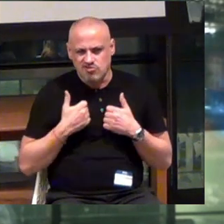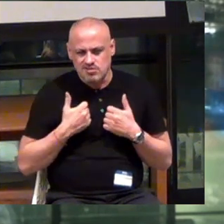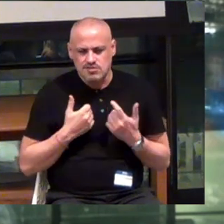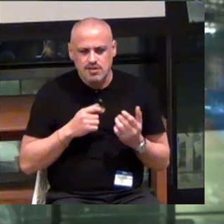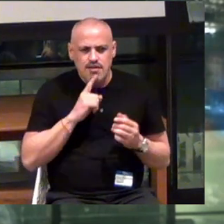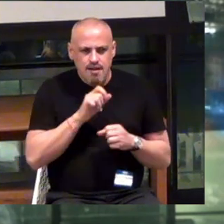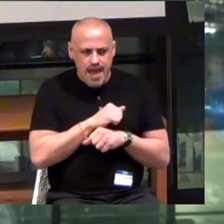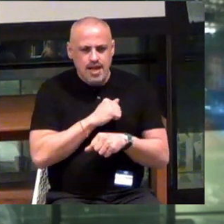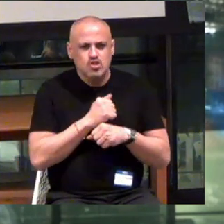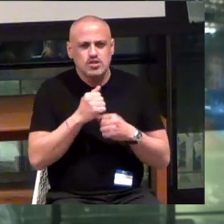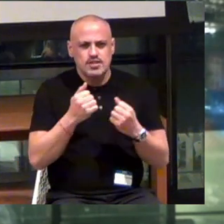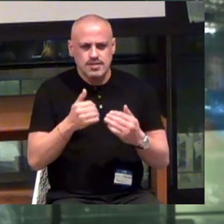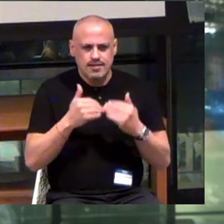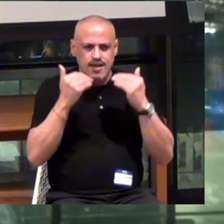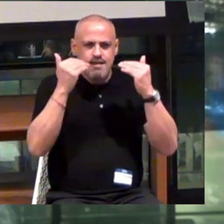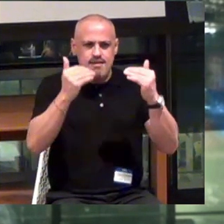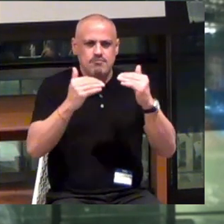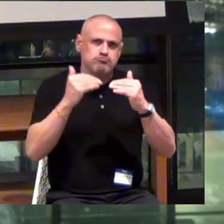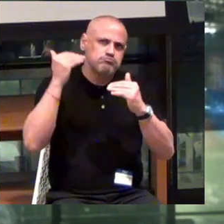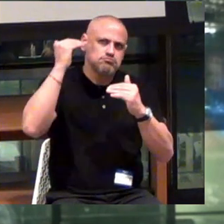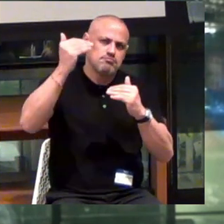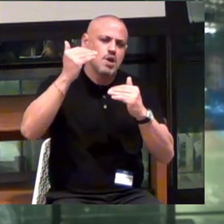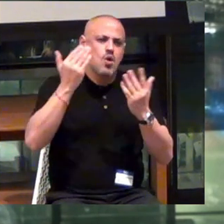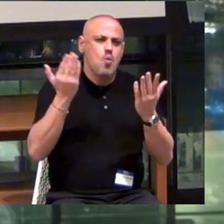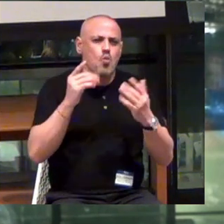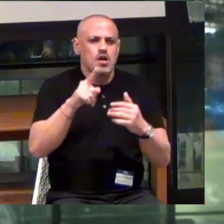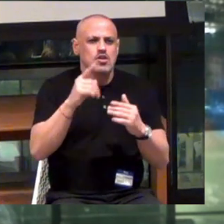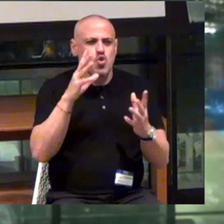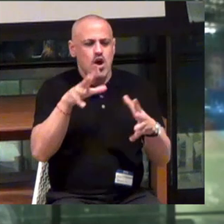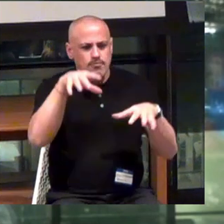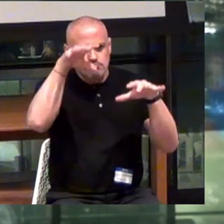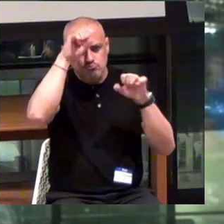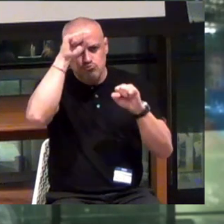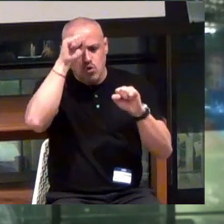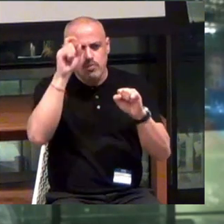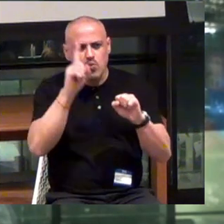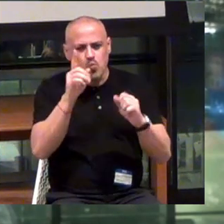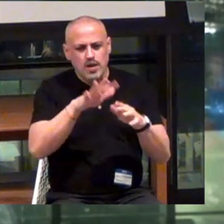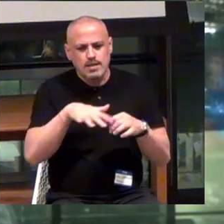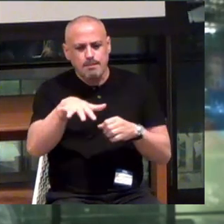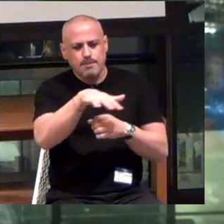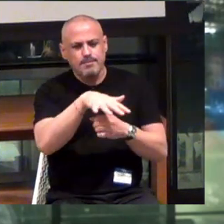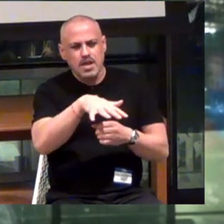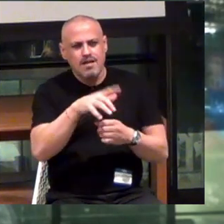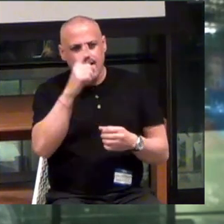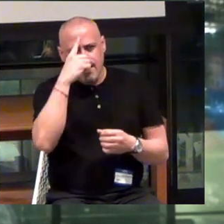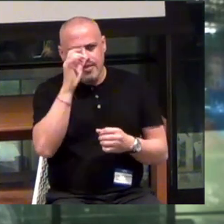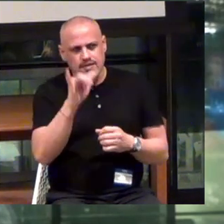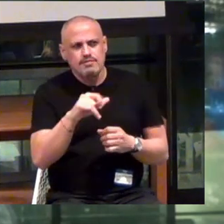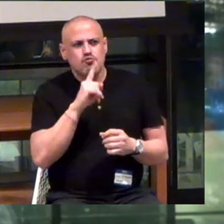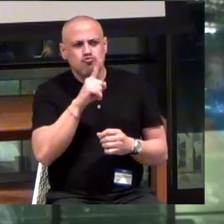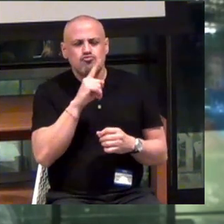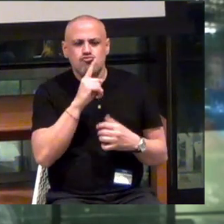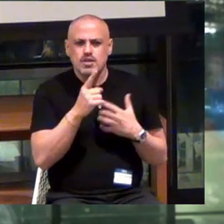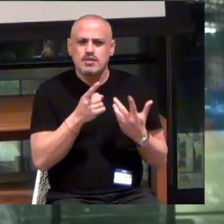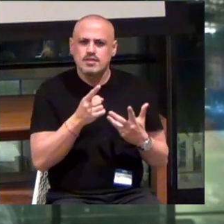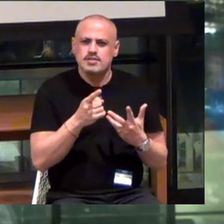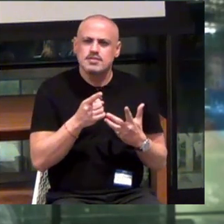Actually kind of taking it to the next level of what you're absorbing and where you are. I think that would be really impactful.